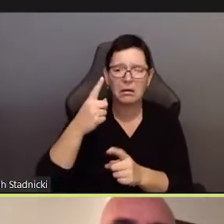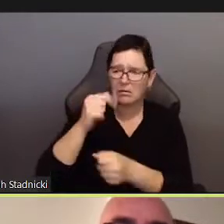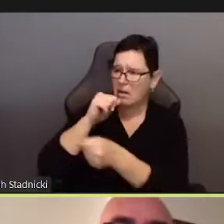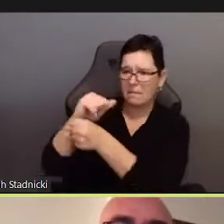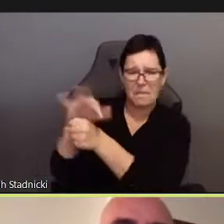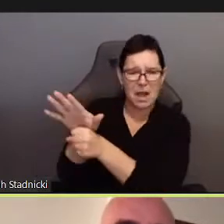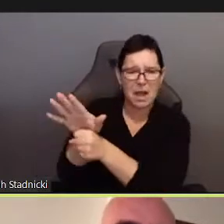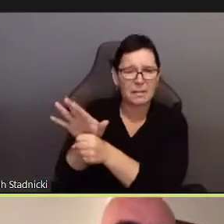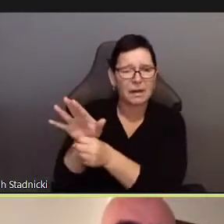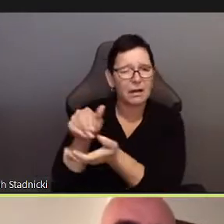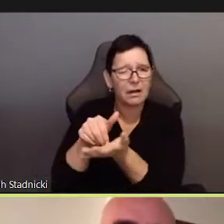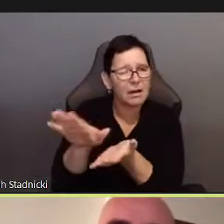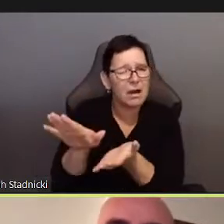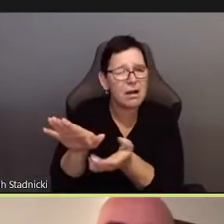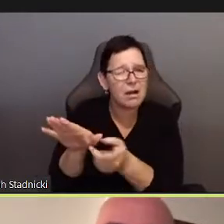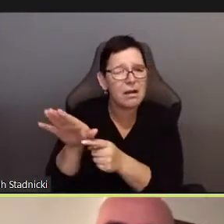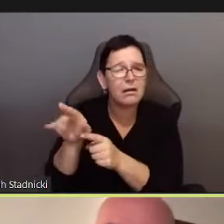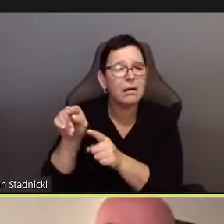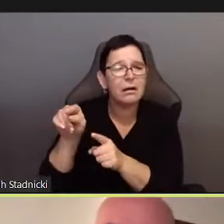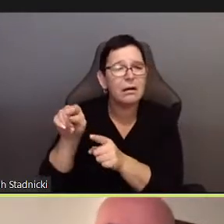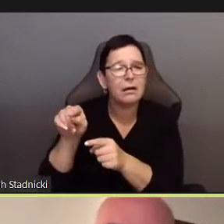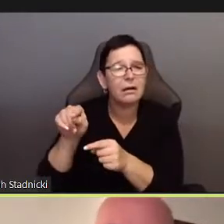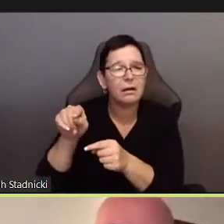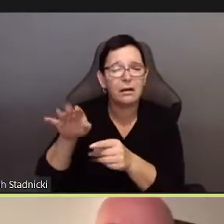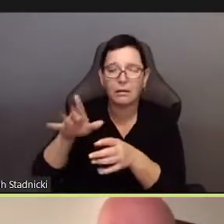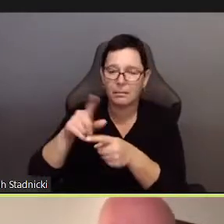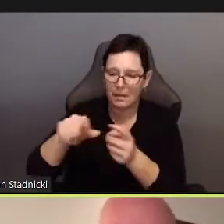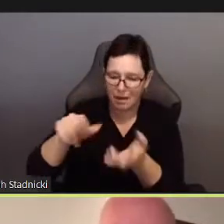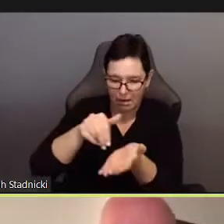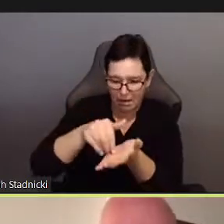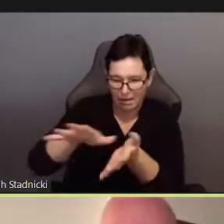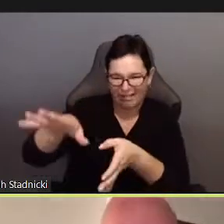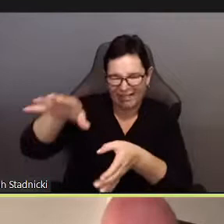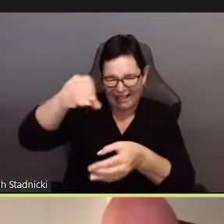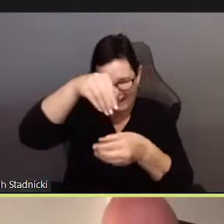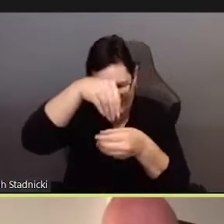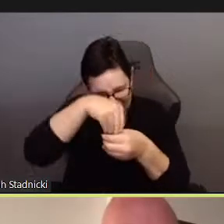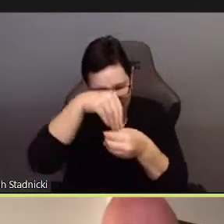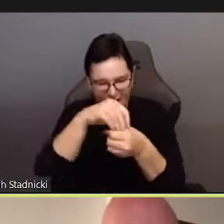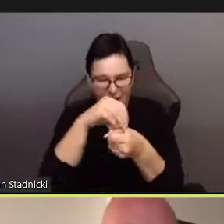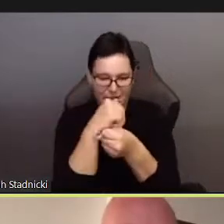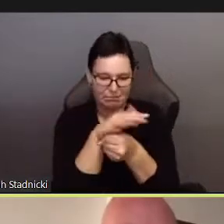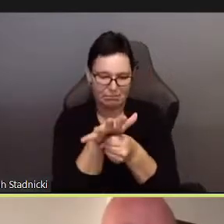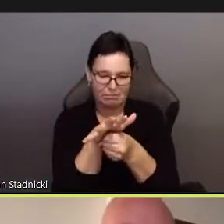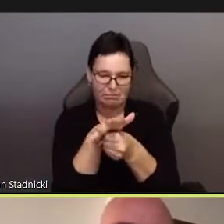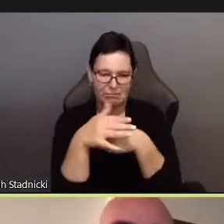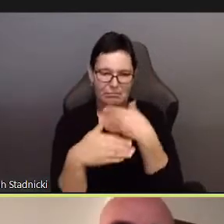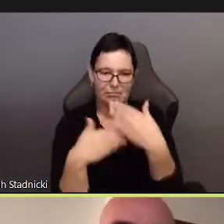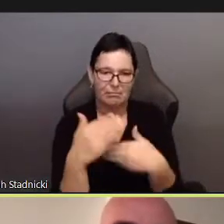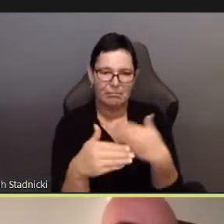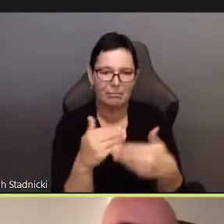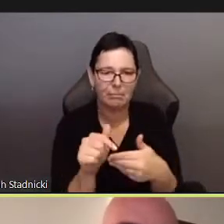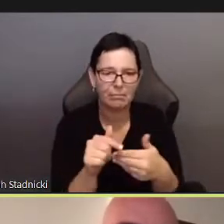what does it mean to be at odds with Covid?